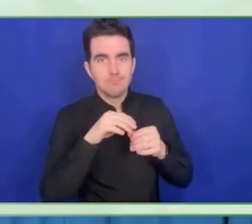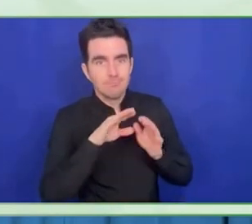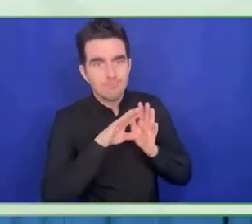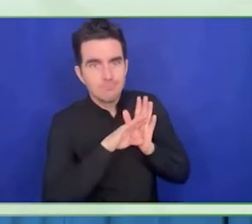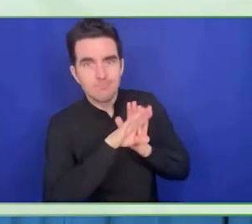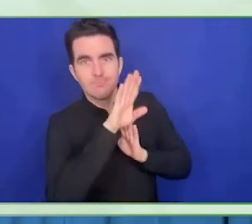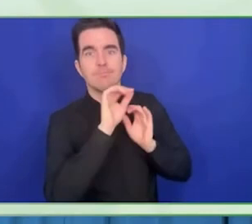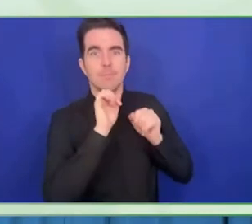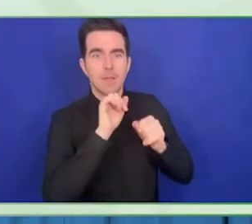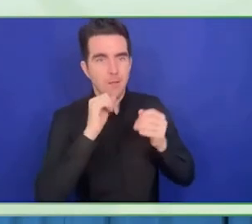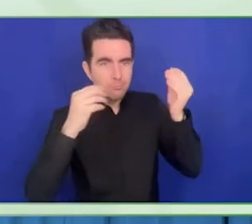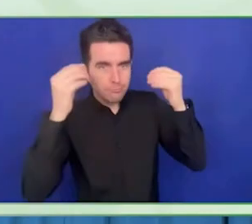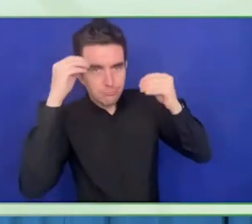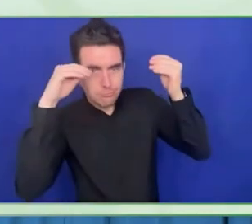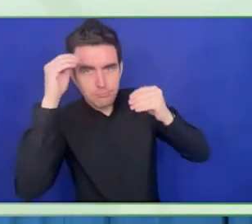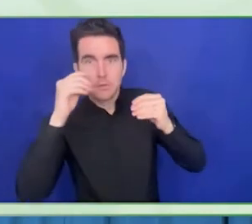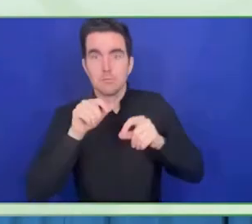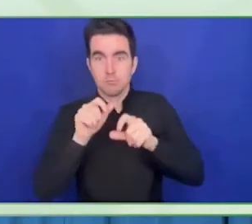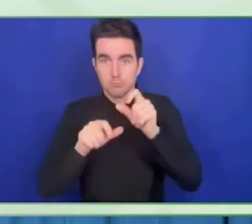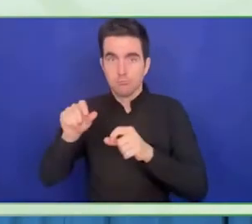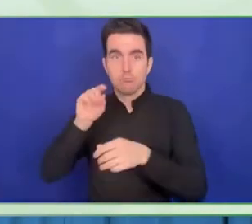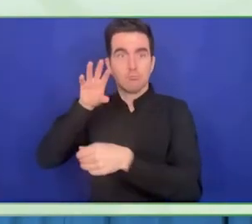to disability inclusion in their own businesses.